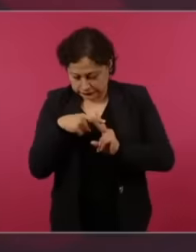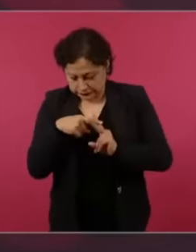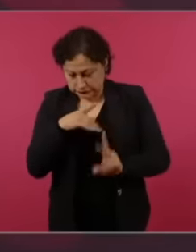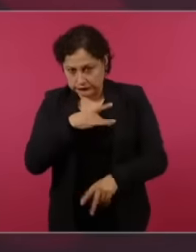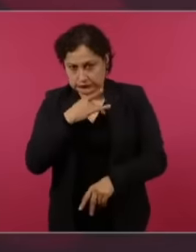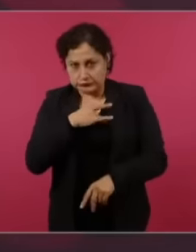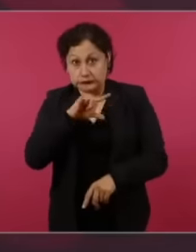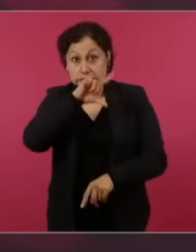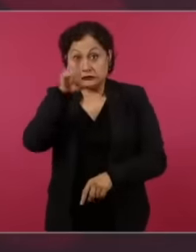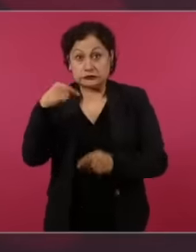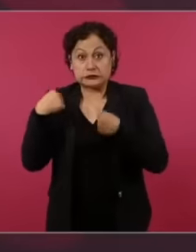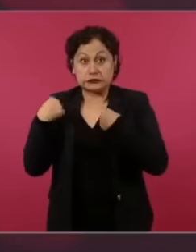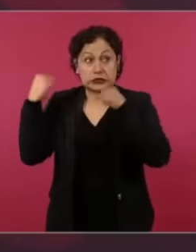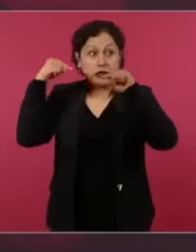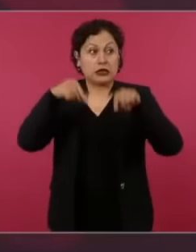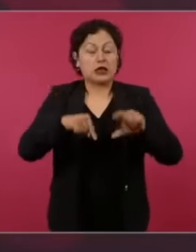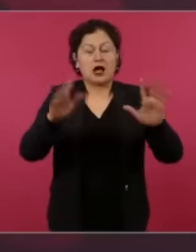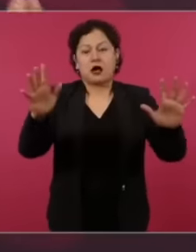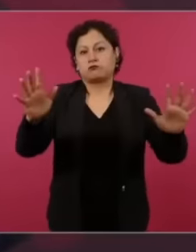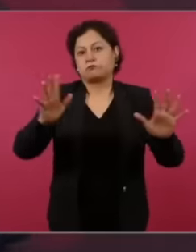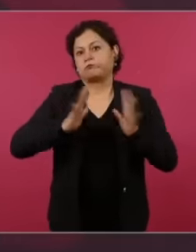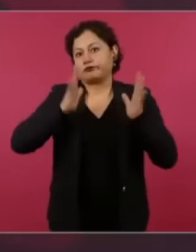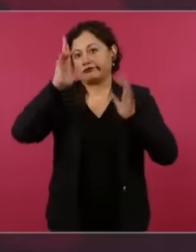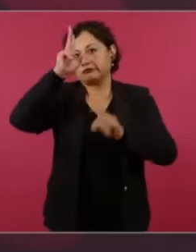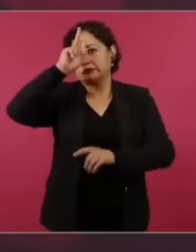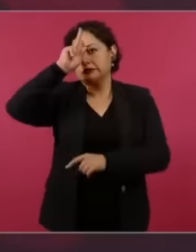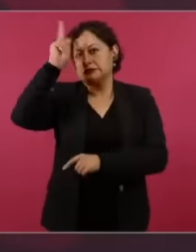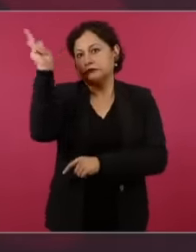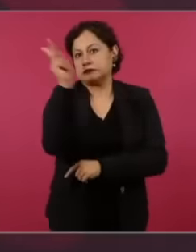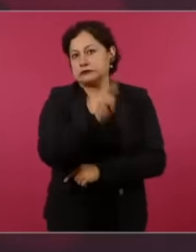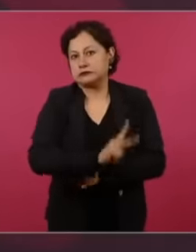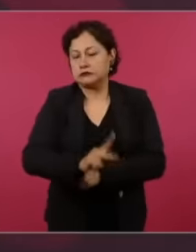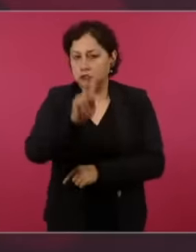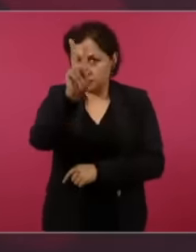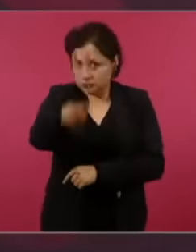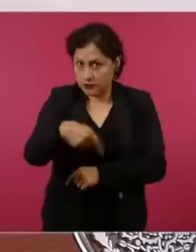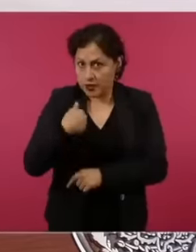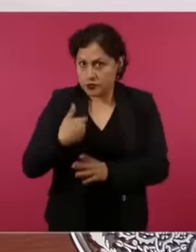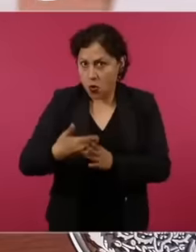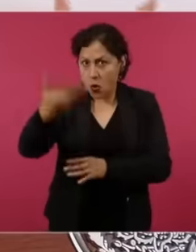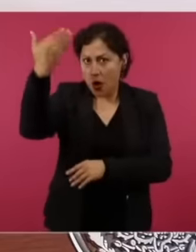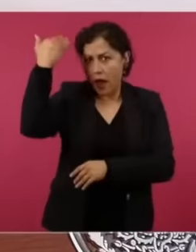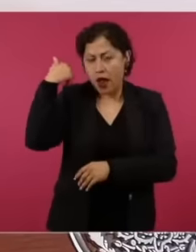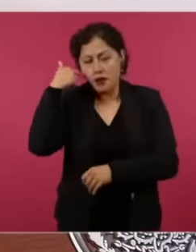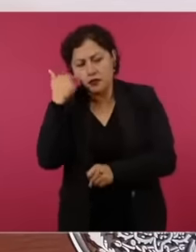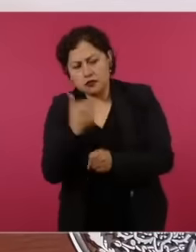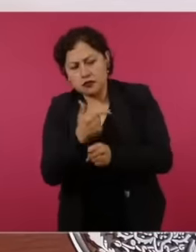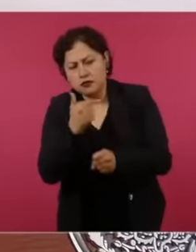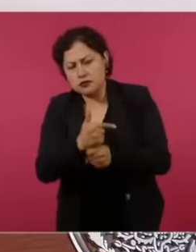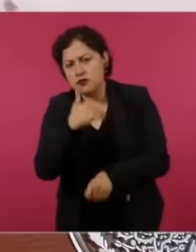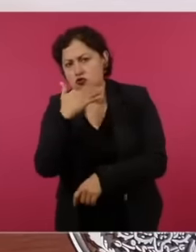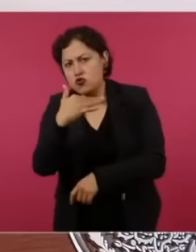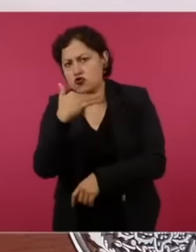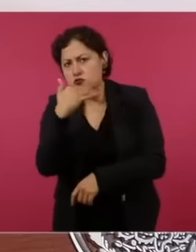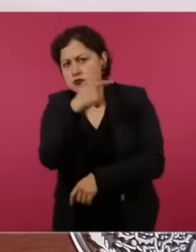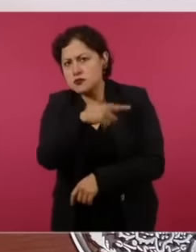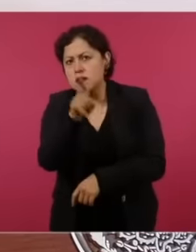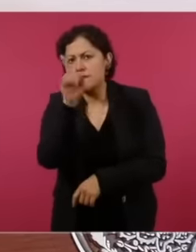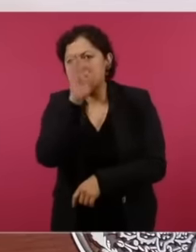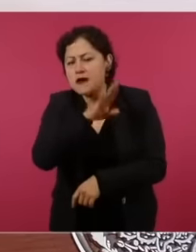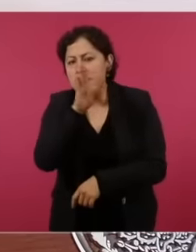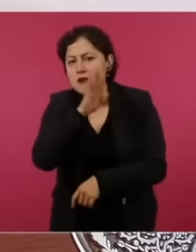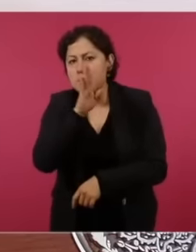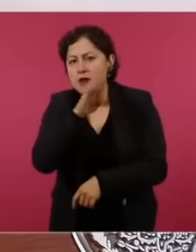problem being corruption, I wrote books about it and when I arrived I was surprised